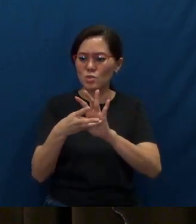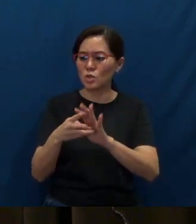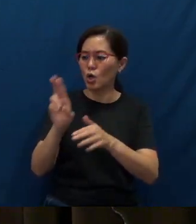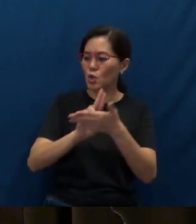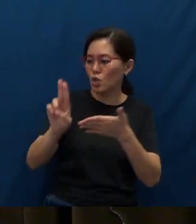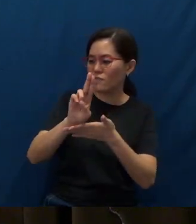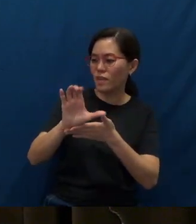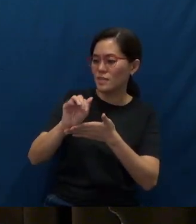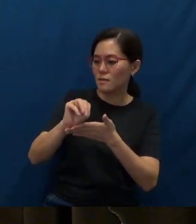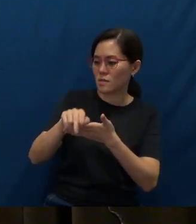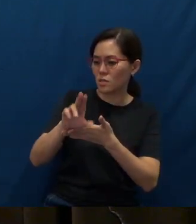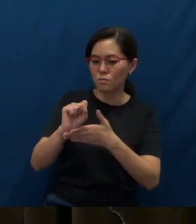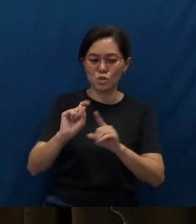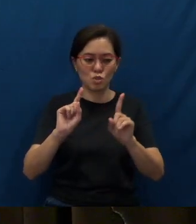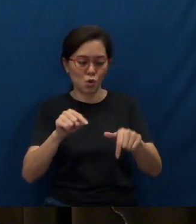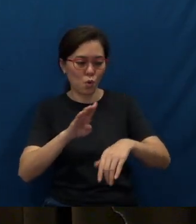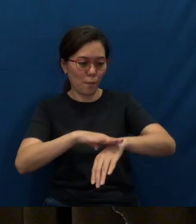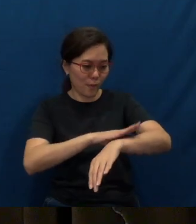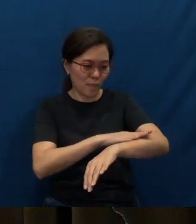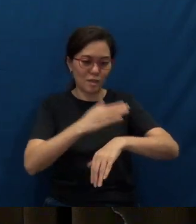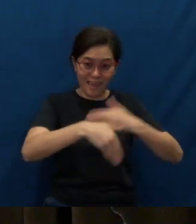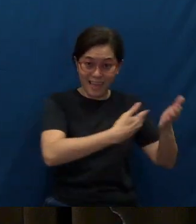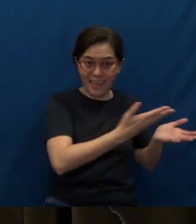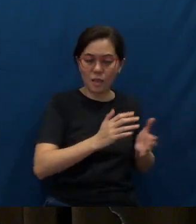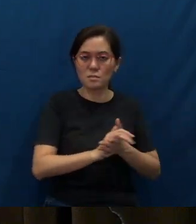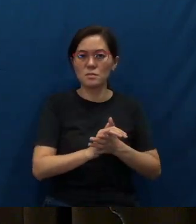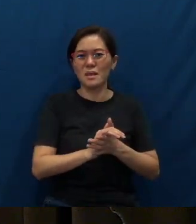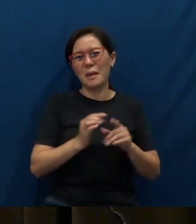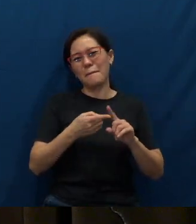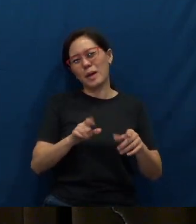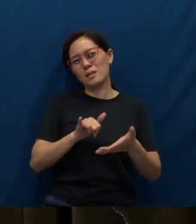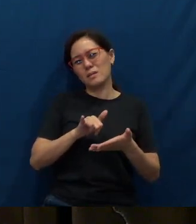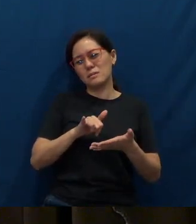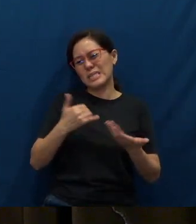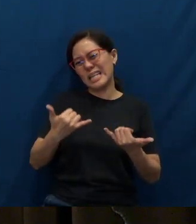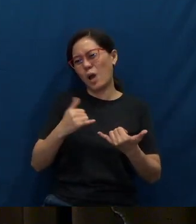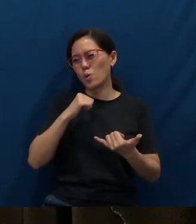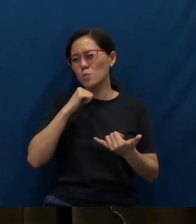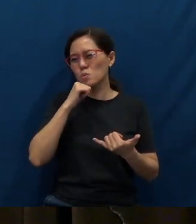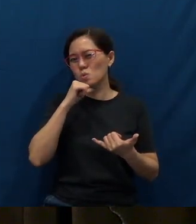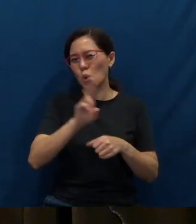we go to the beach, and so on. Somehow we don't use that word so much anymore.